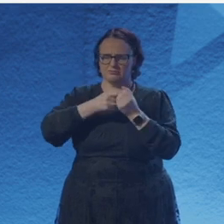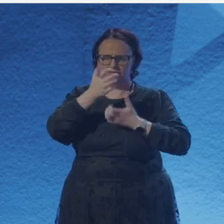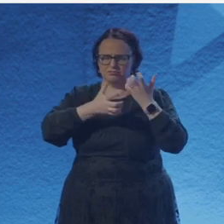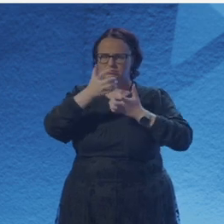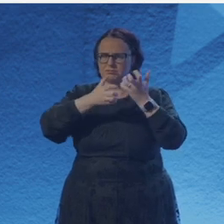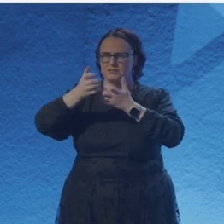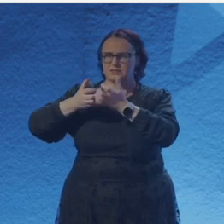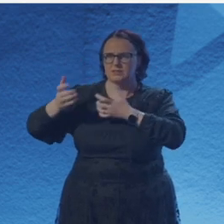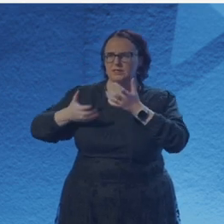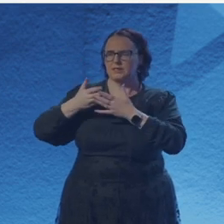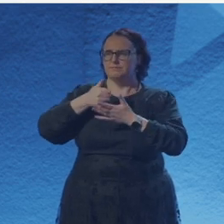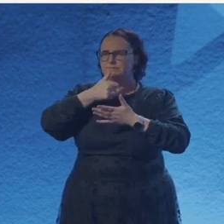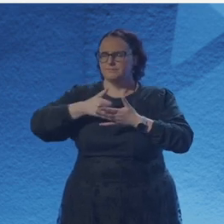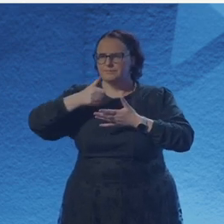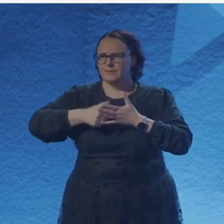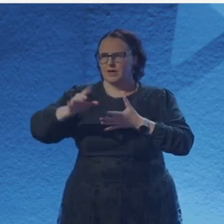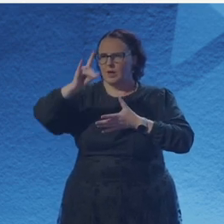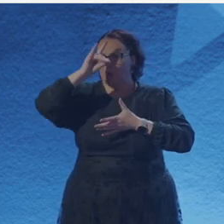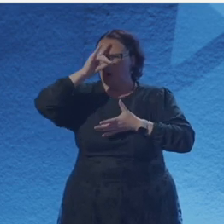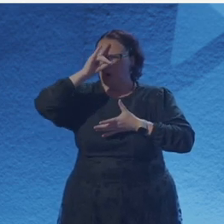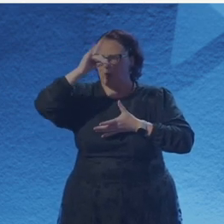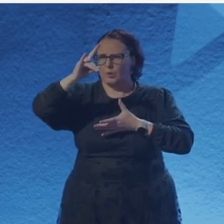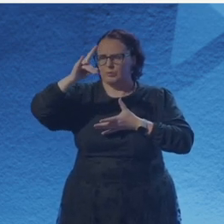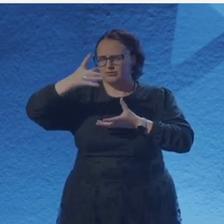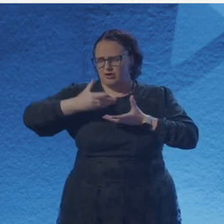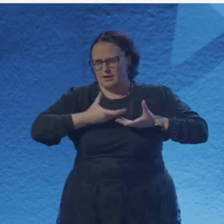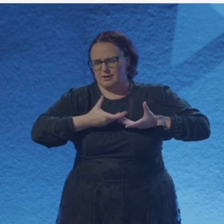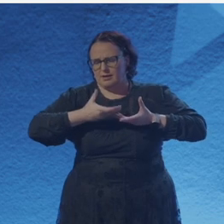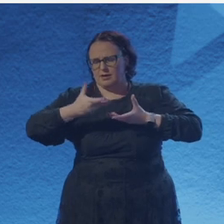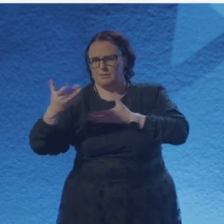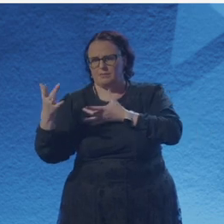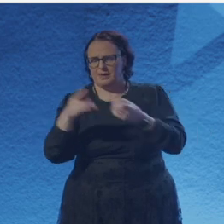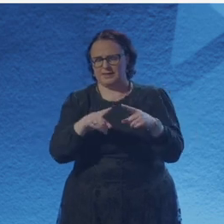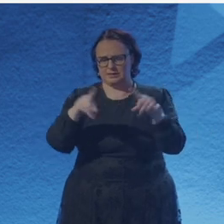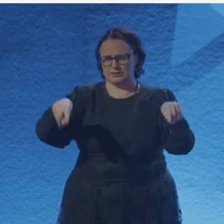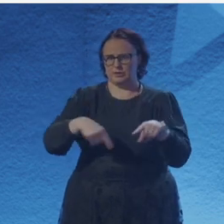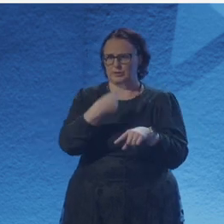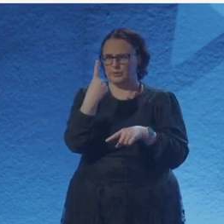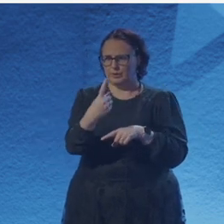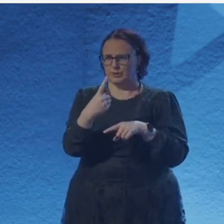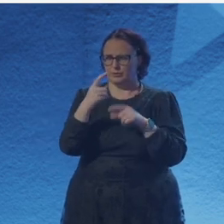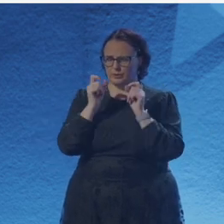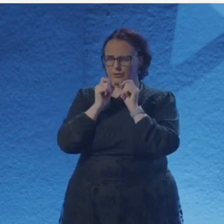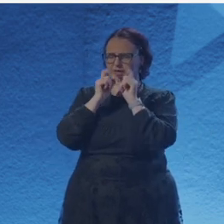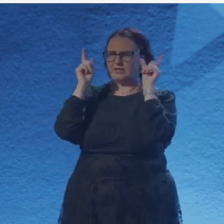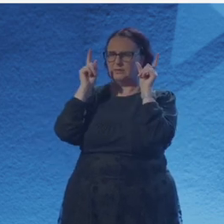the flaky tendrils and blurry grids pulse with promise and power. And when she has nightmares, they are of dendrites